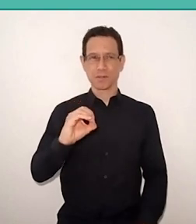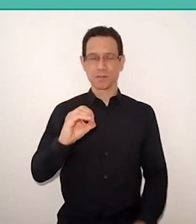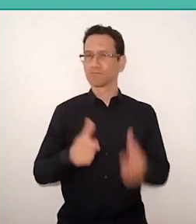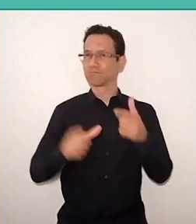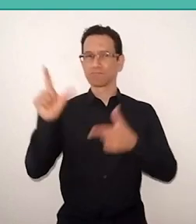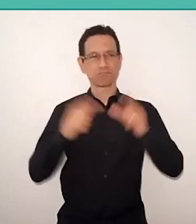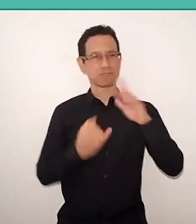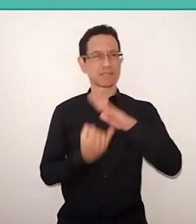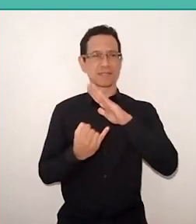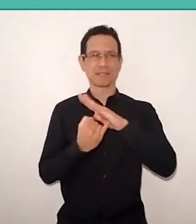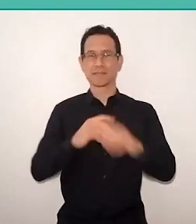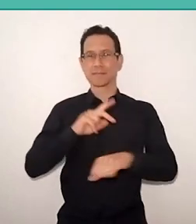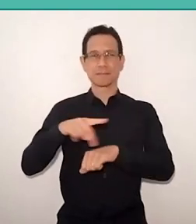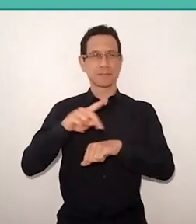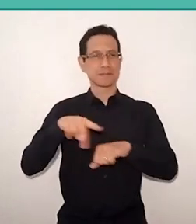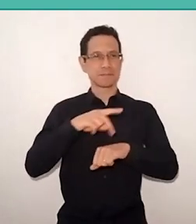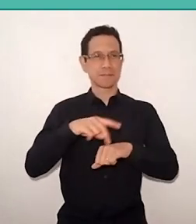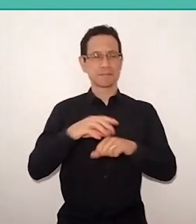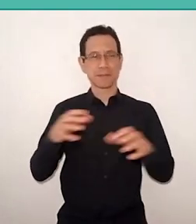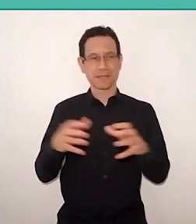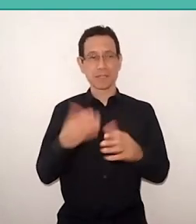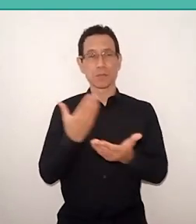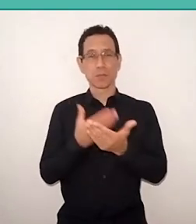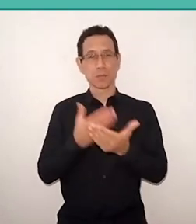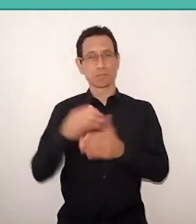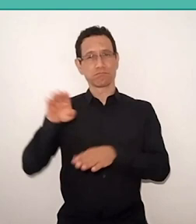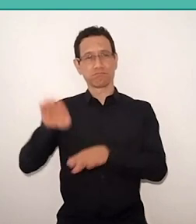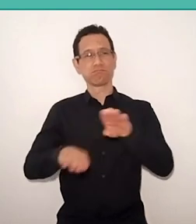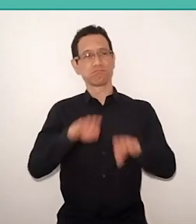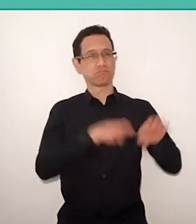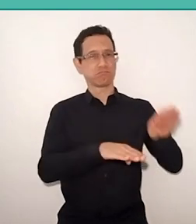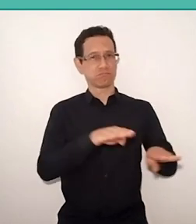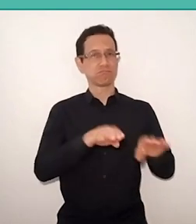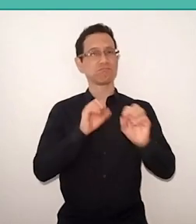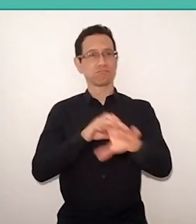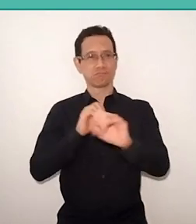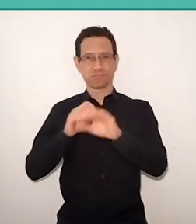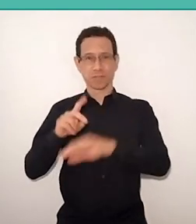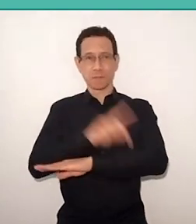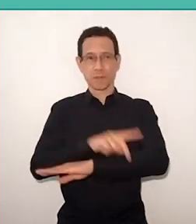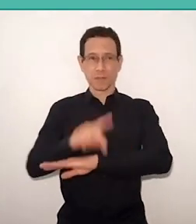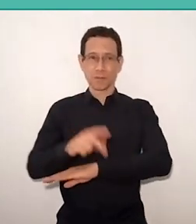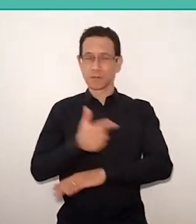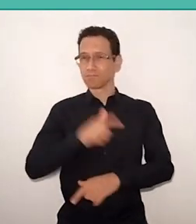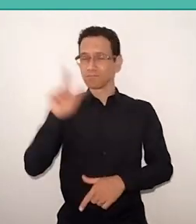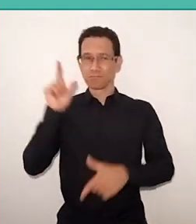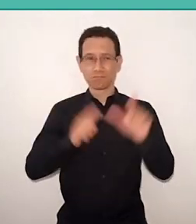Conducts studies on educational inequalities, alternative pedagogies, comparative education